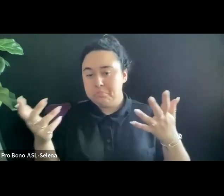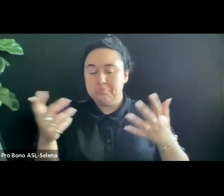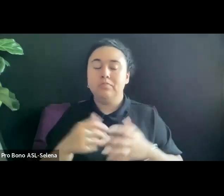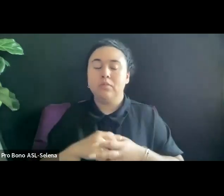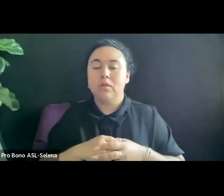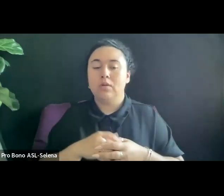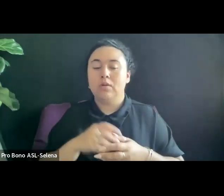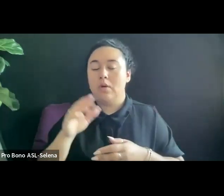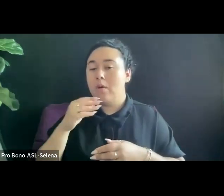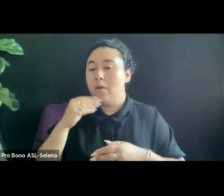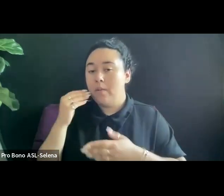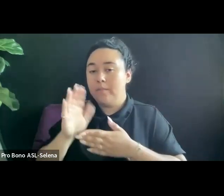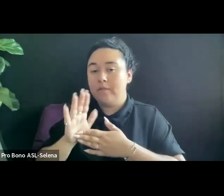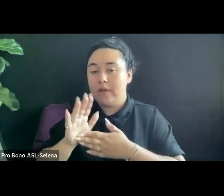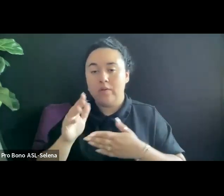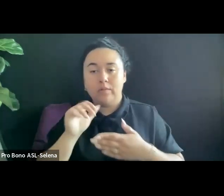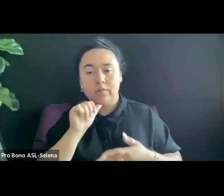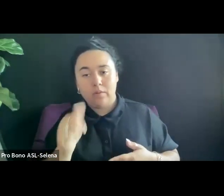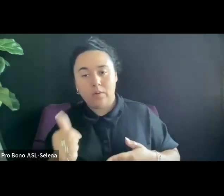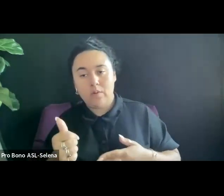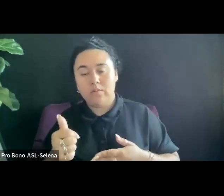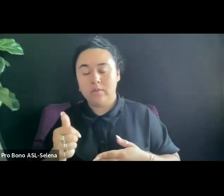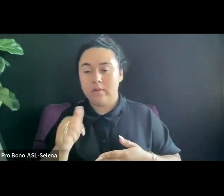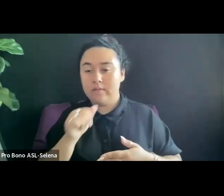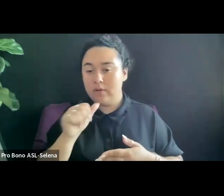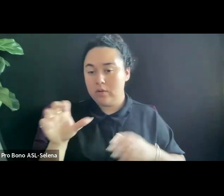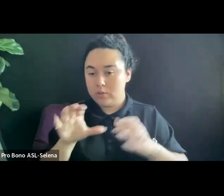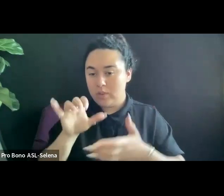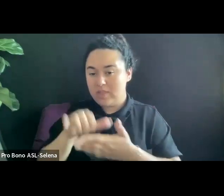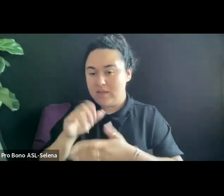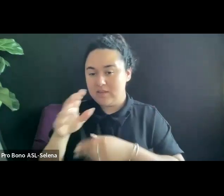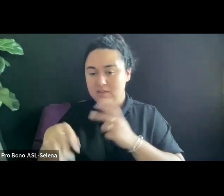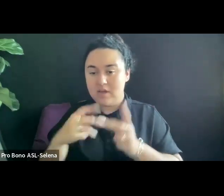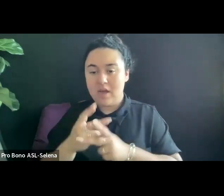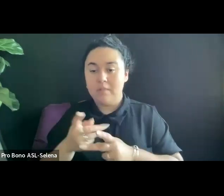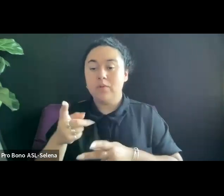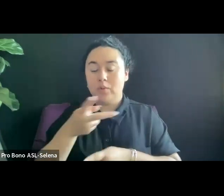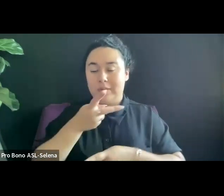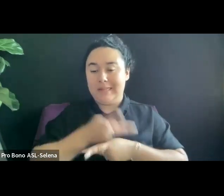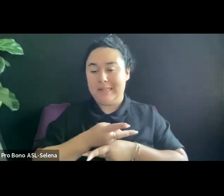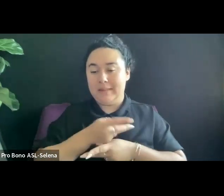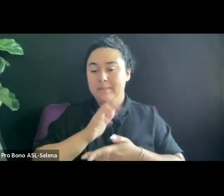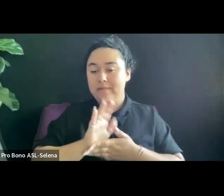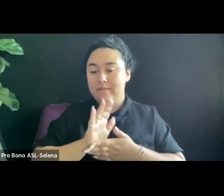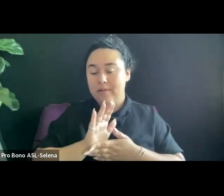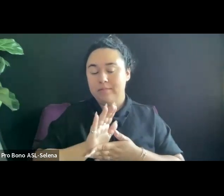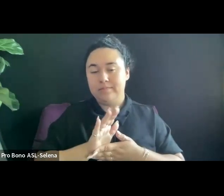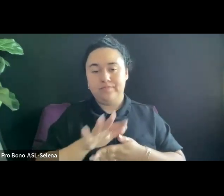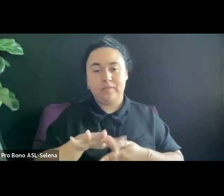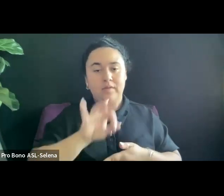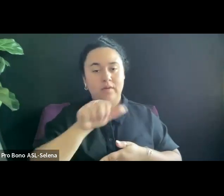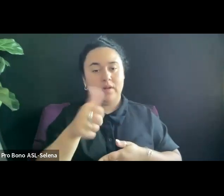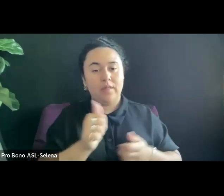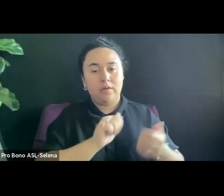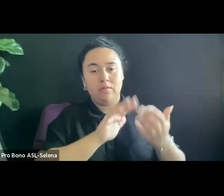IF THEY DON'T DO THOSE ONES, YOU KEEP THEM AND FIND ANOTHER WAY TO MAKE IT FRUITFUL FOR YOU.